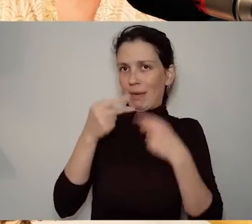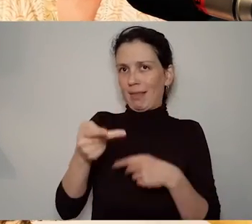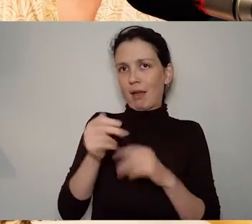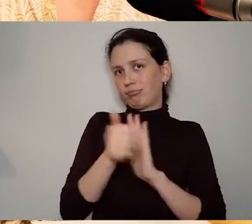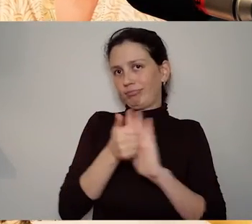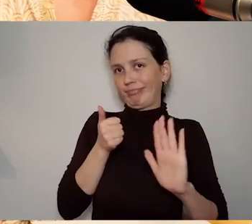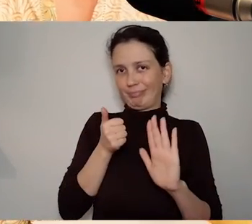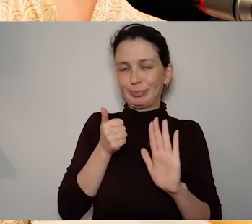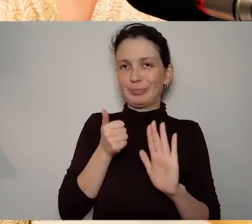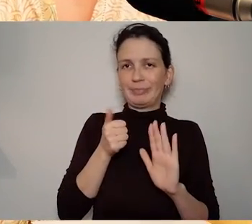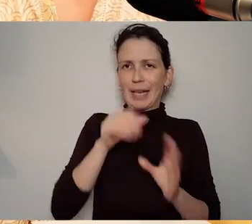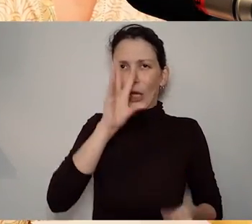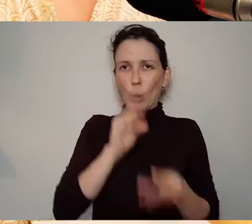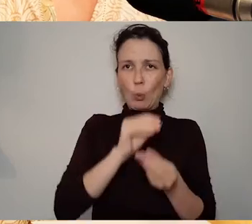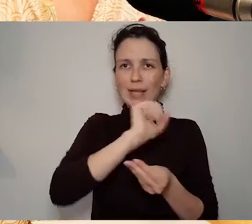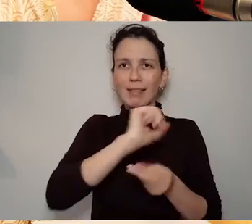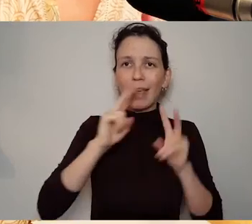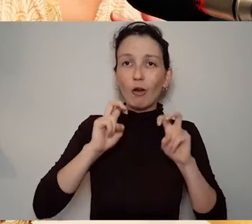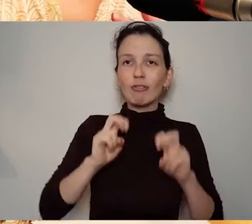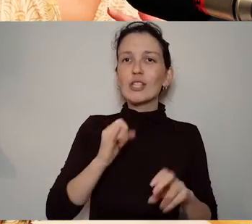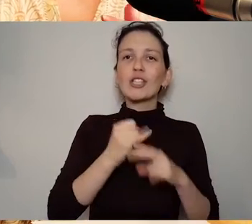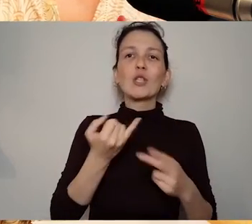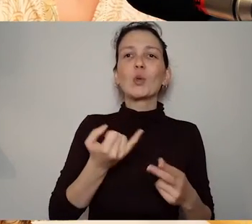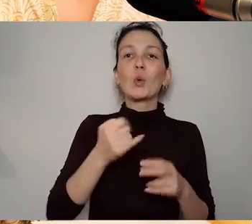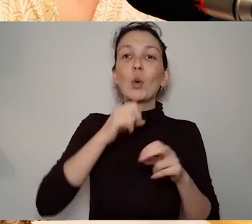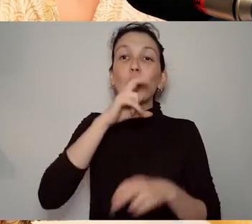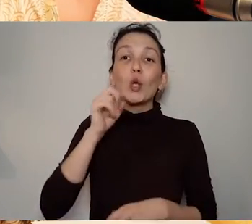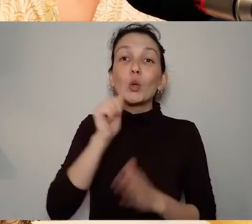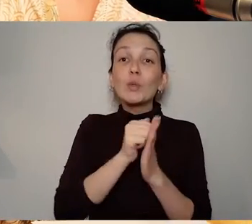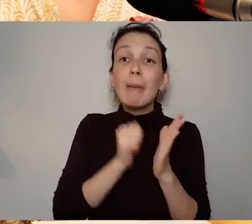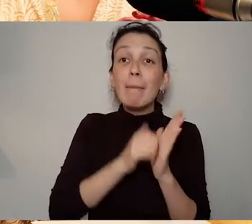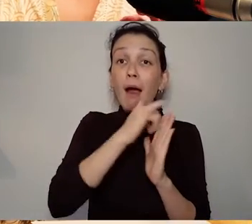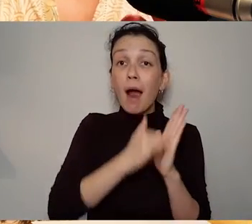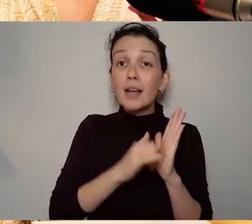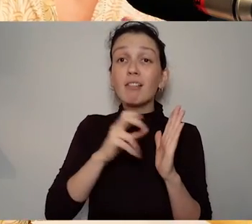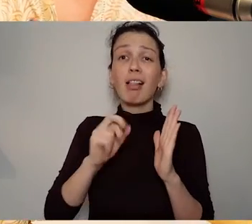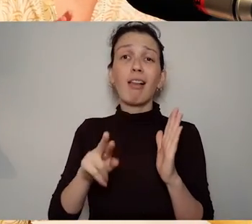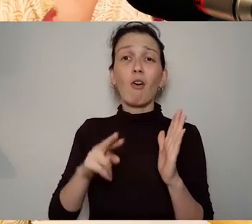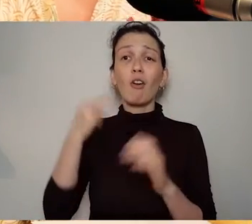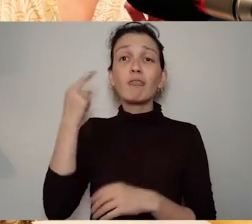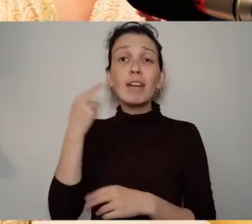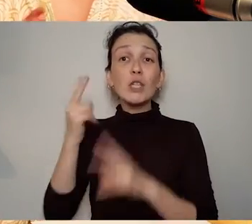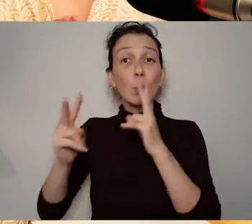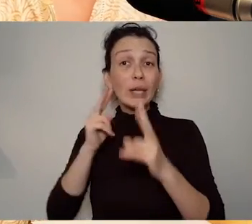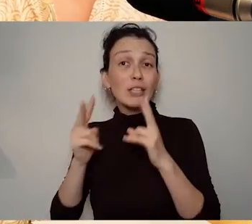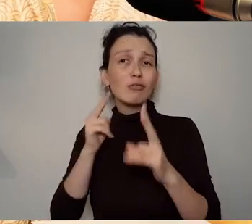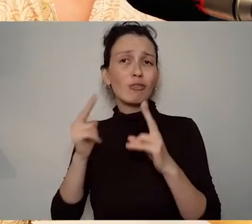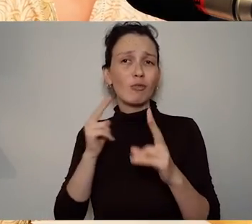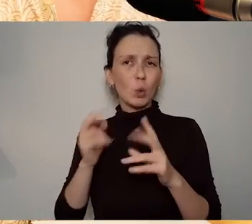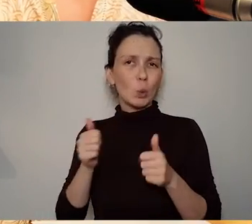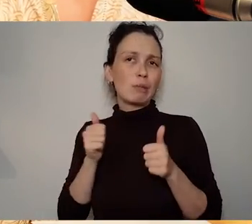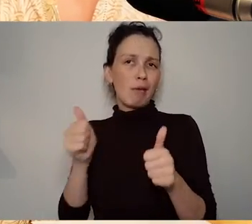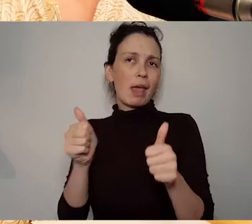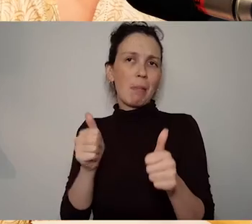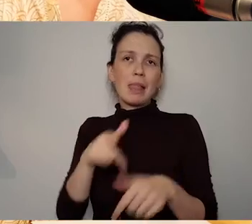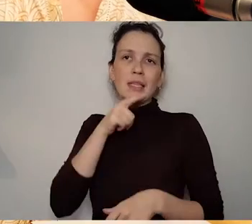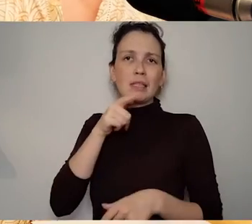is that they're doing, but what we want to do is to to create the story of this project as well